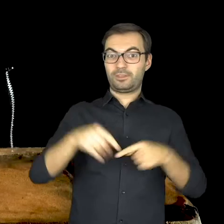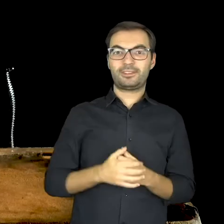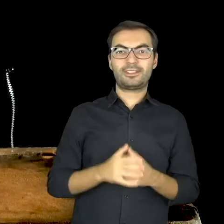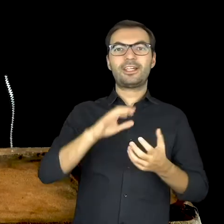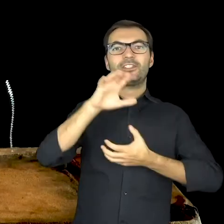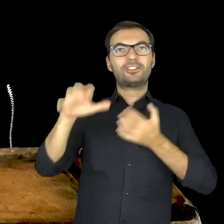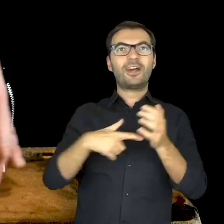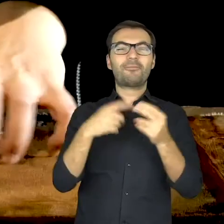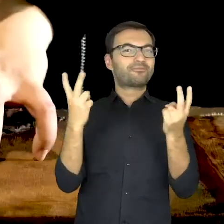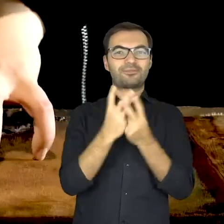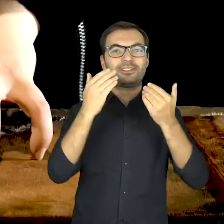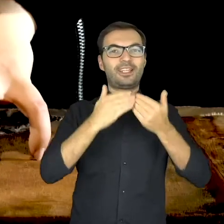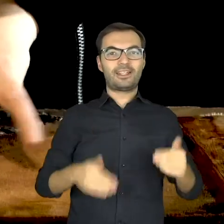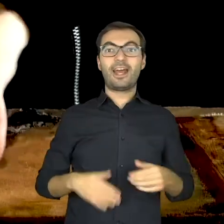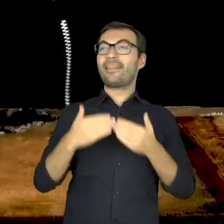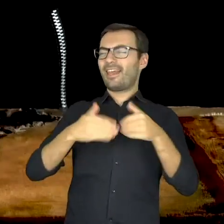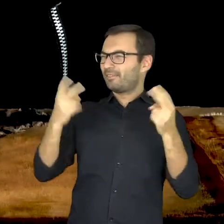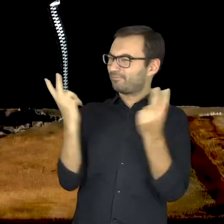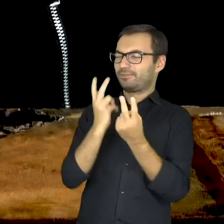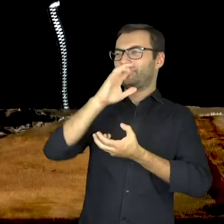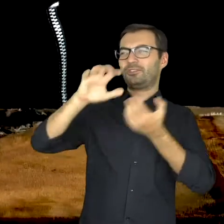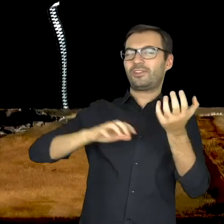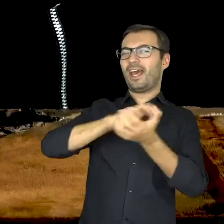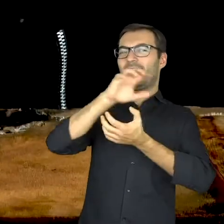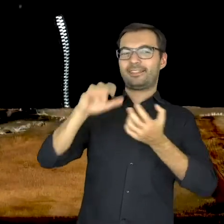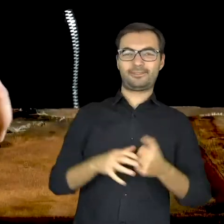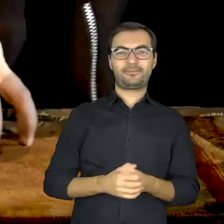The world is a theater, and the theater is the world